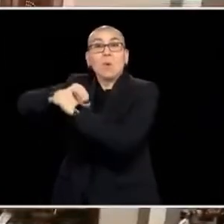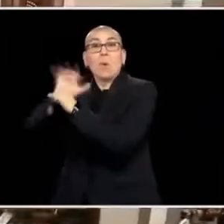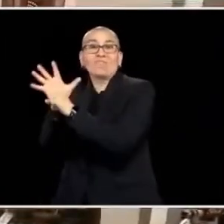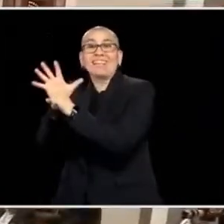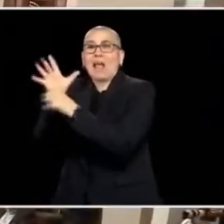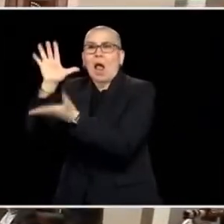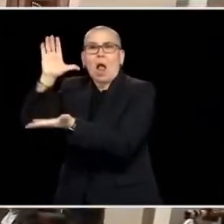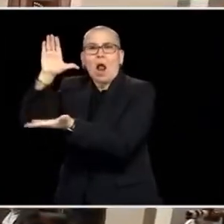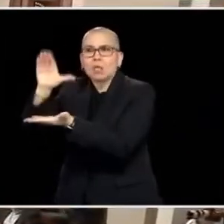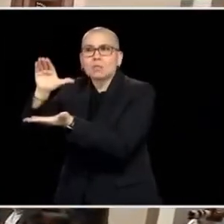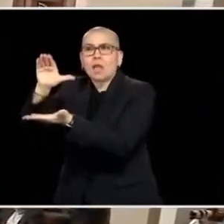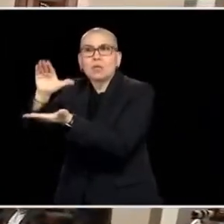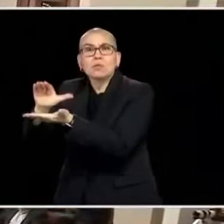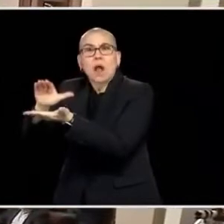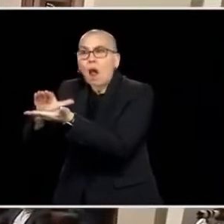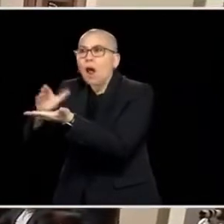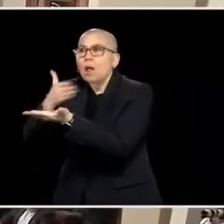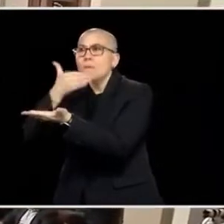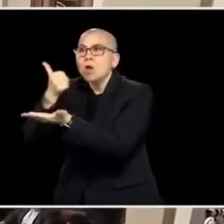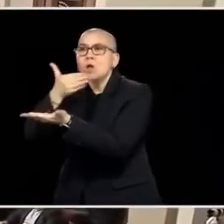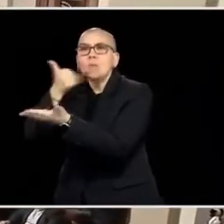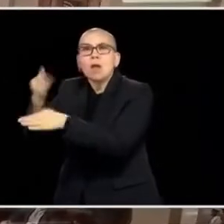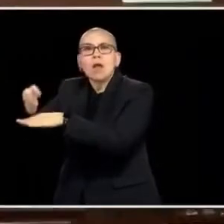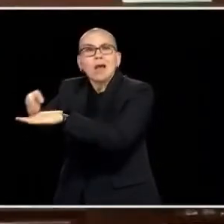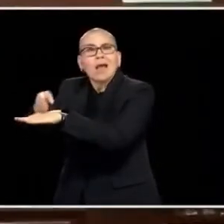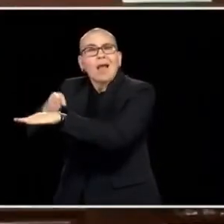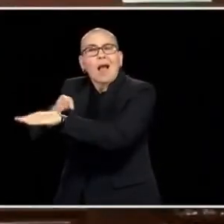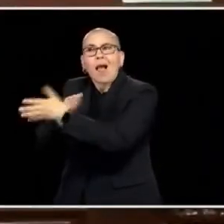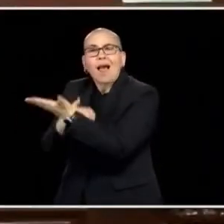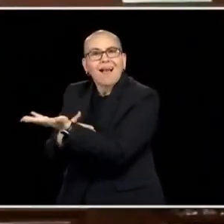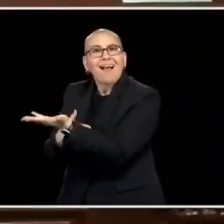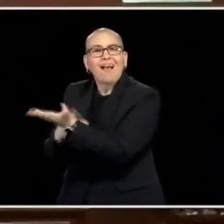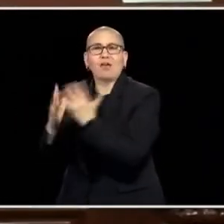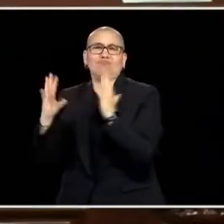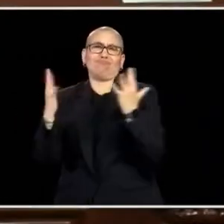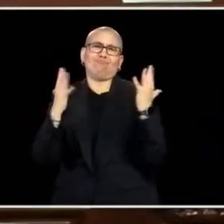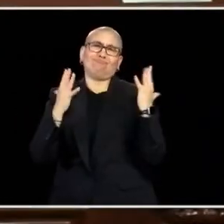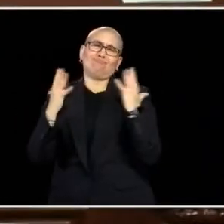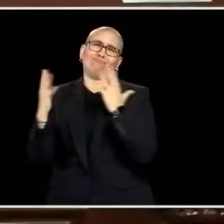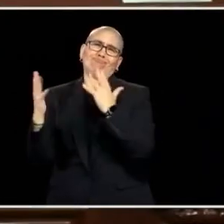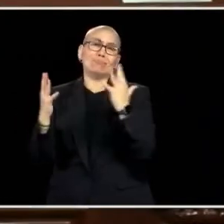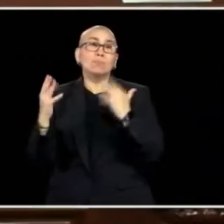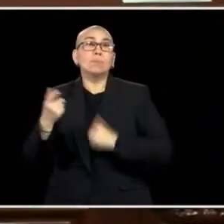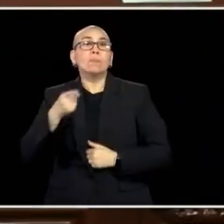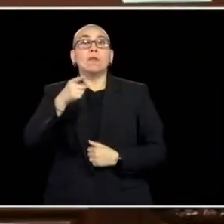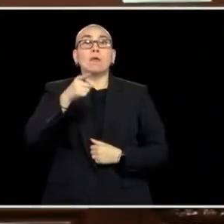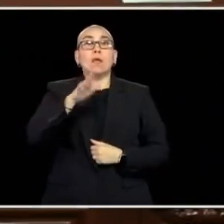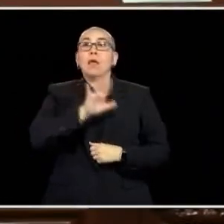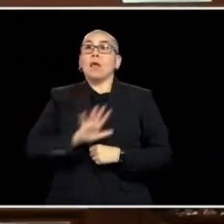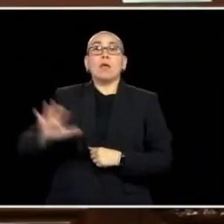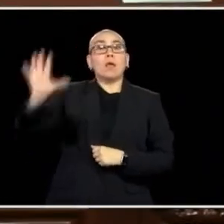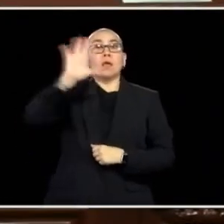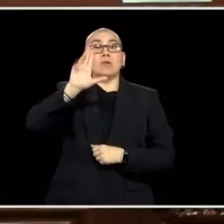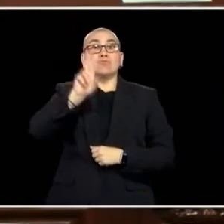TOGETHER. NATIONALLY, WE HAVE THE FIFTH